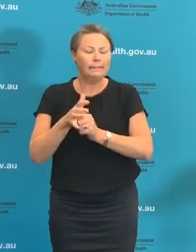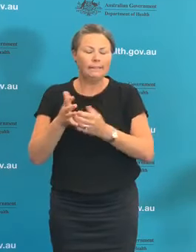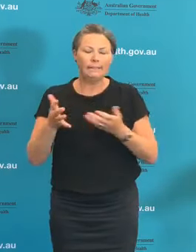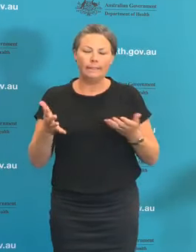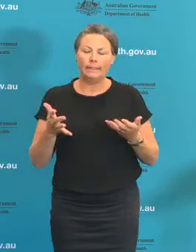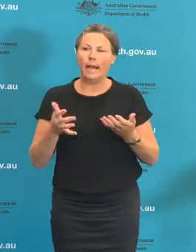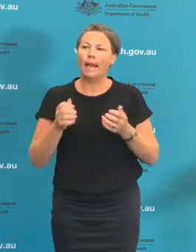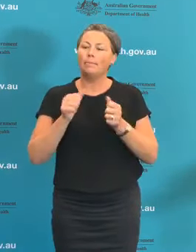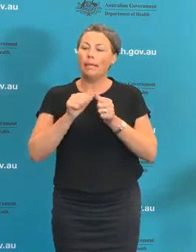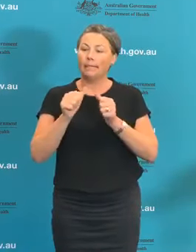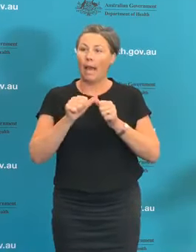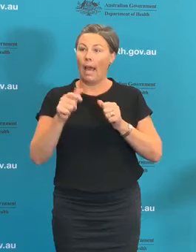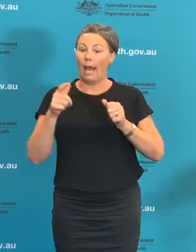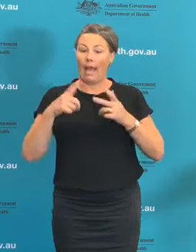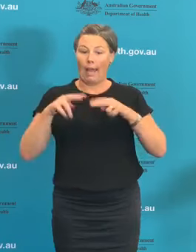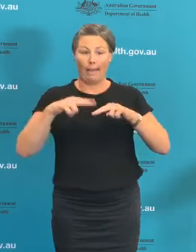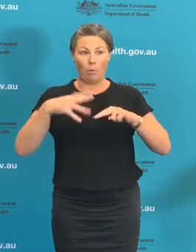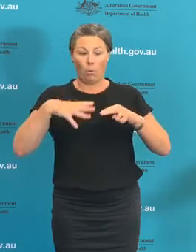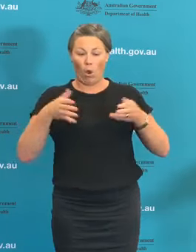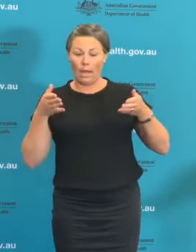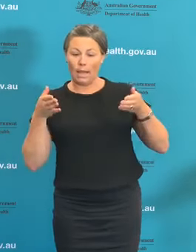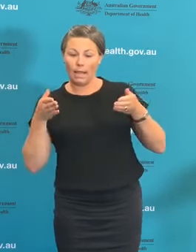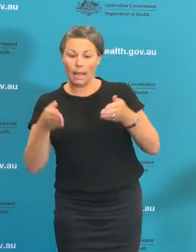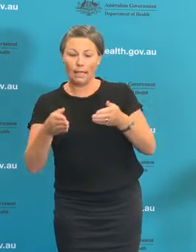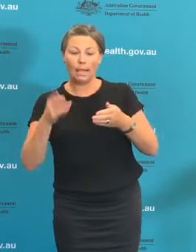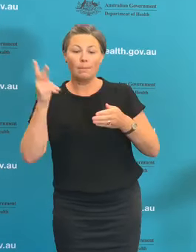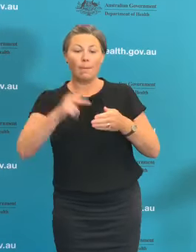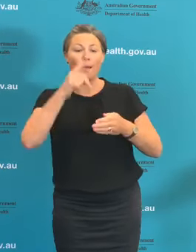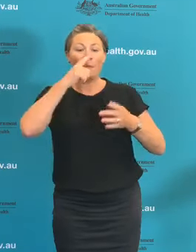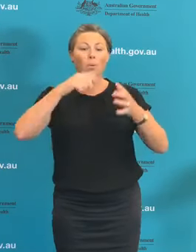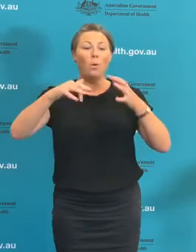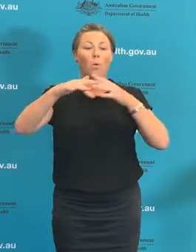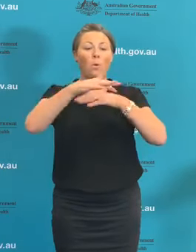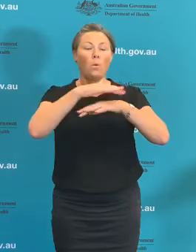numbers slowly and and so that is exactly what Professor Murphy said